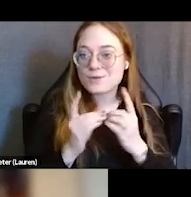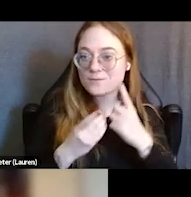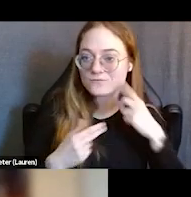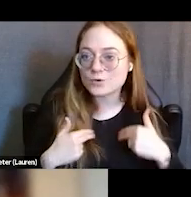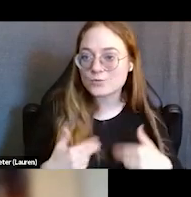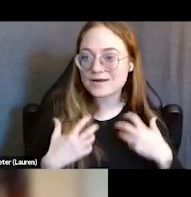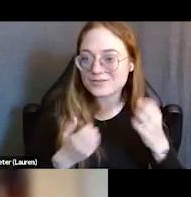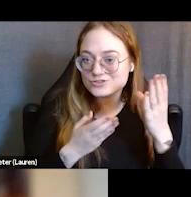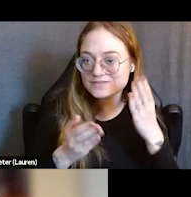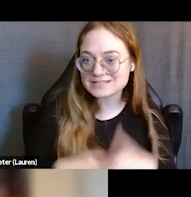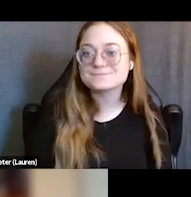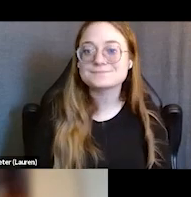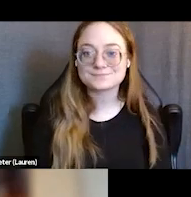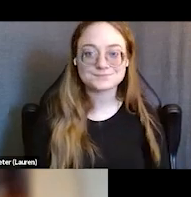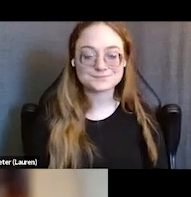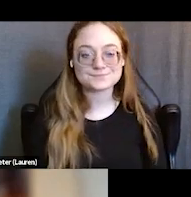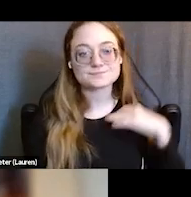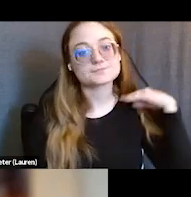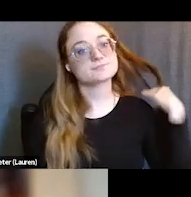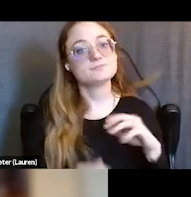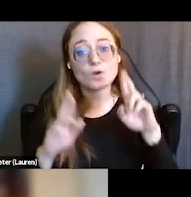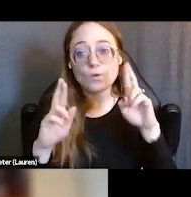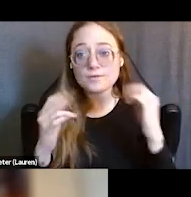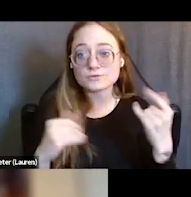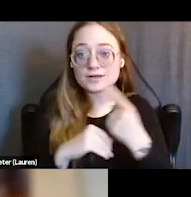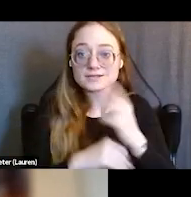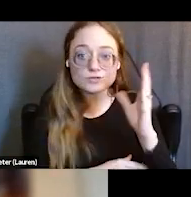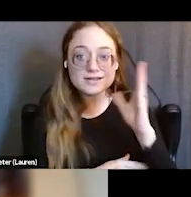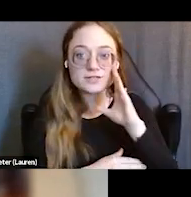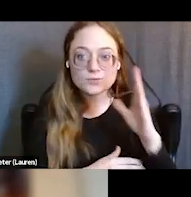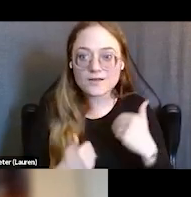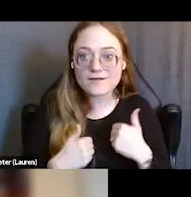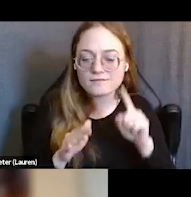So, we are hoping that this today's presentation will generate some questions from you.